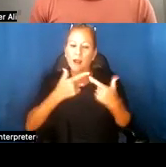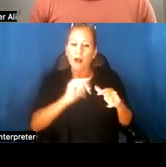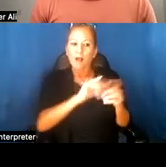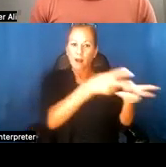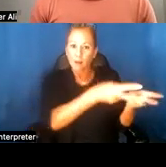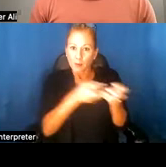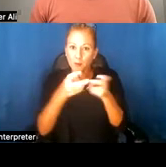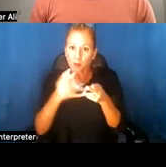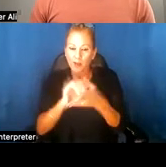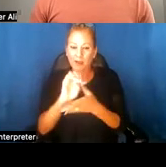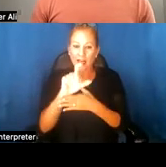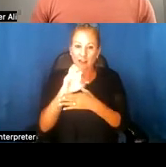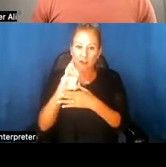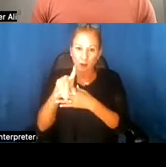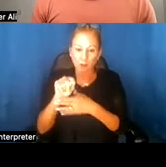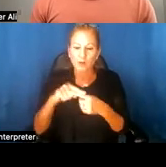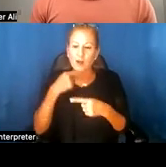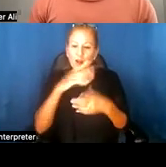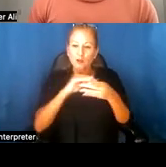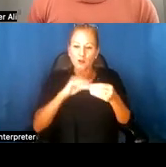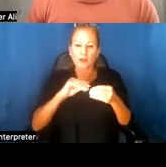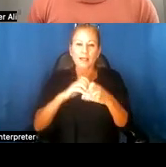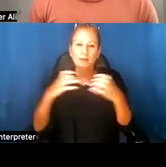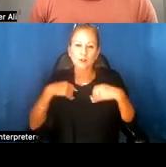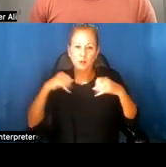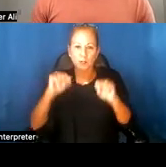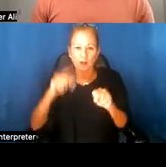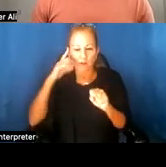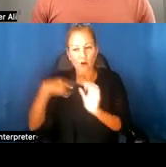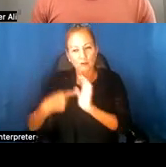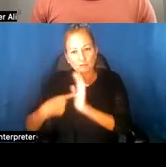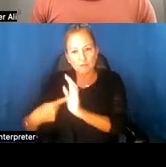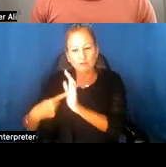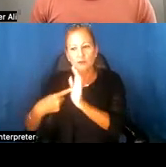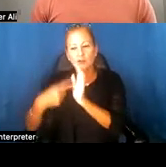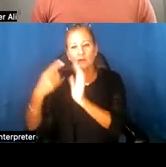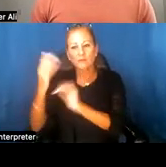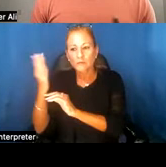story as much as we wanted to tell the story of our exhibition or of our program. And,